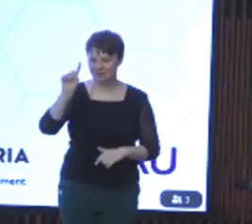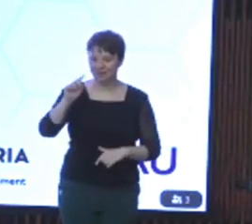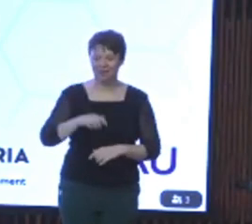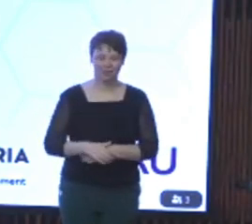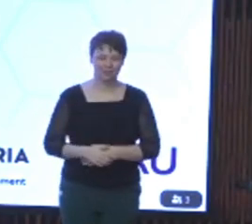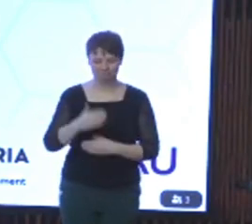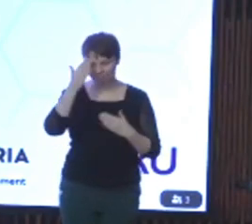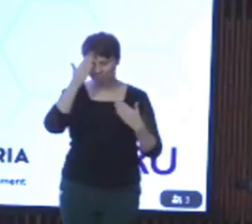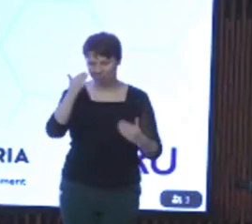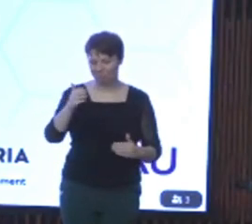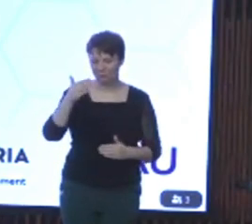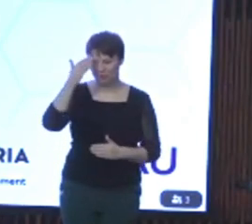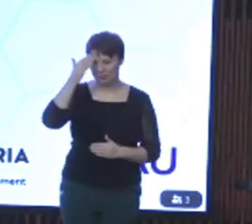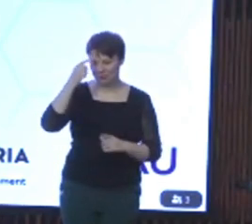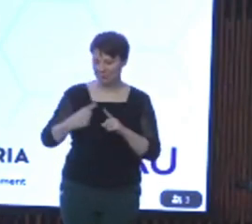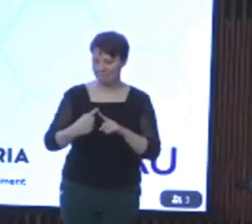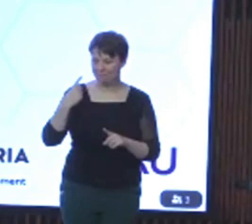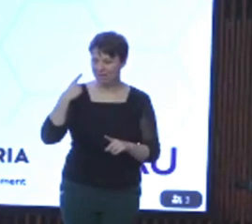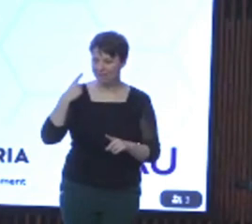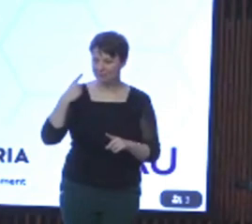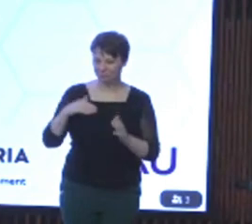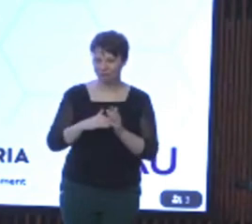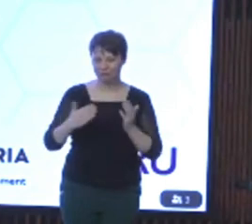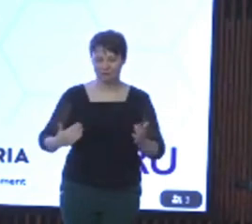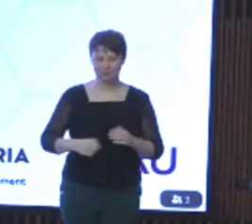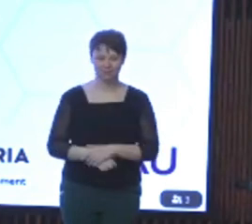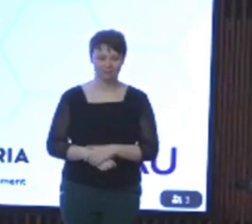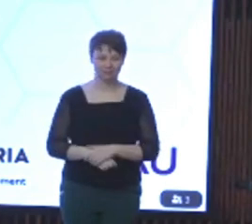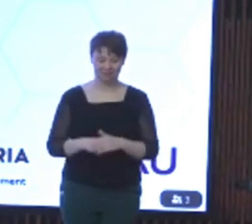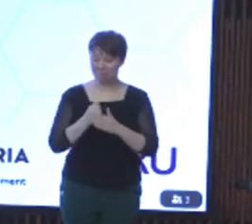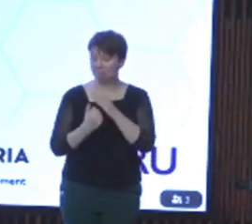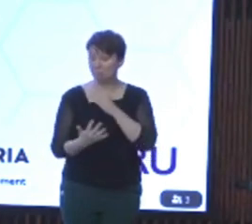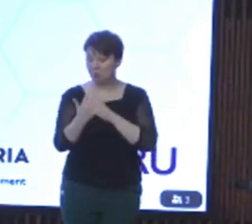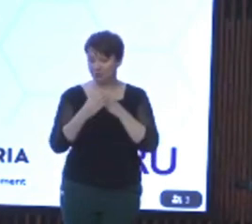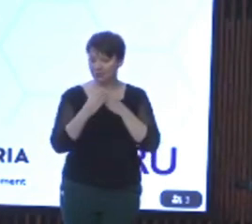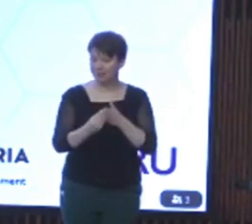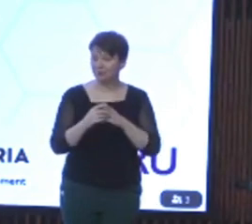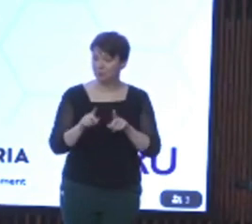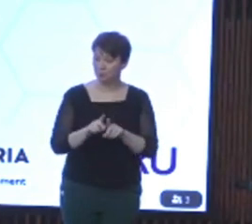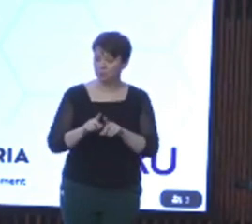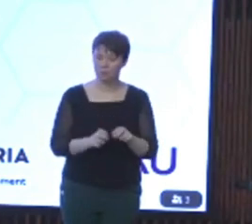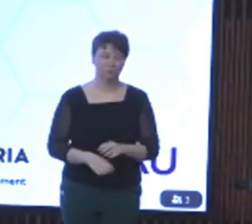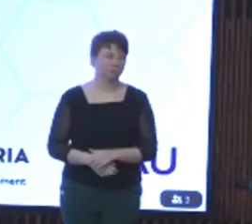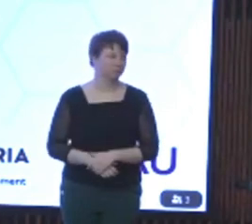to pay respects to Elders past and present and also to emerging leaders. I'd like to thank Tony